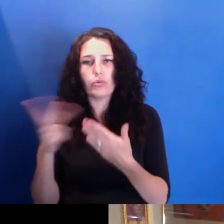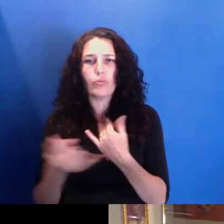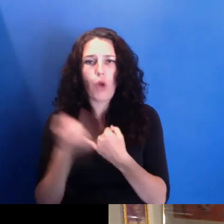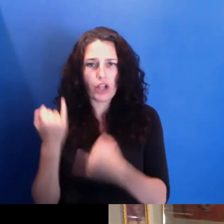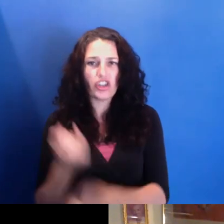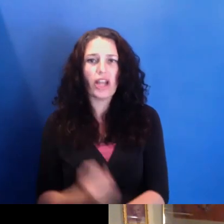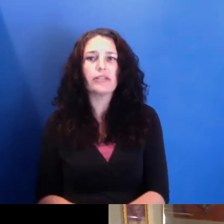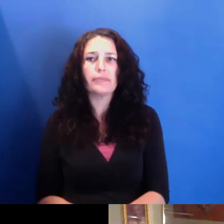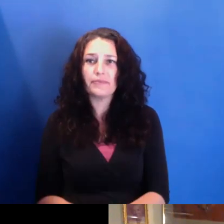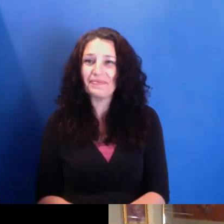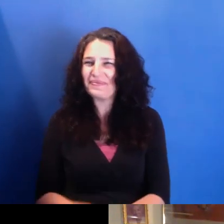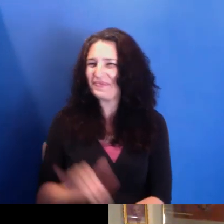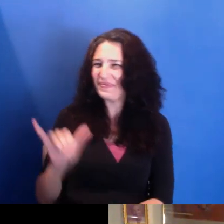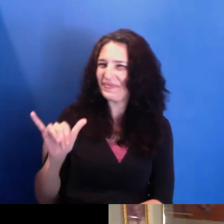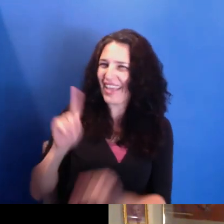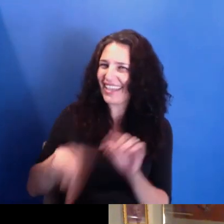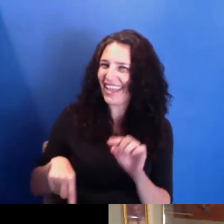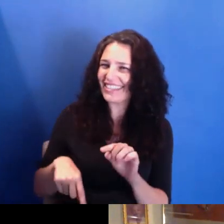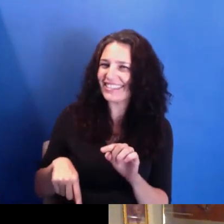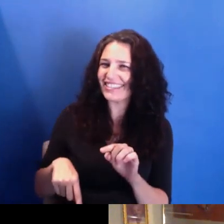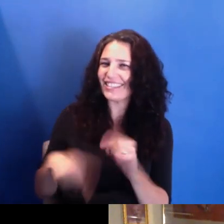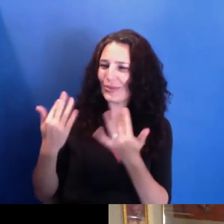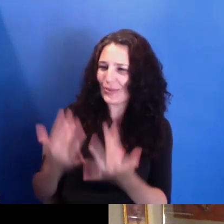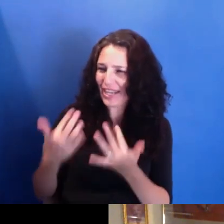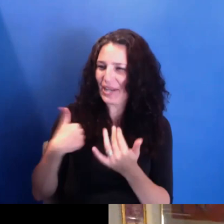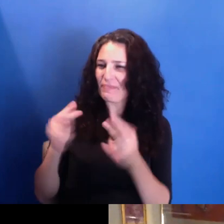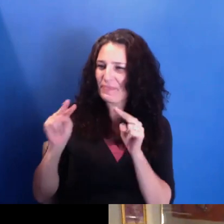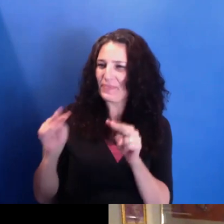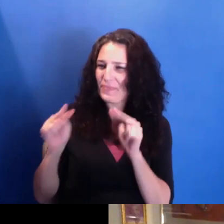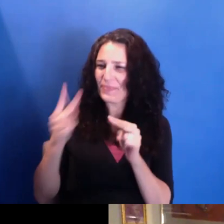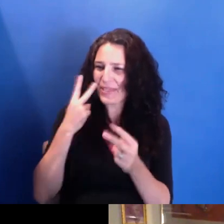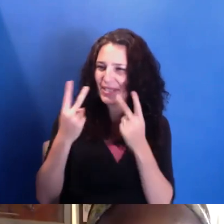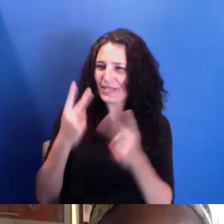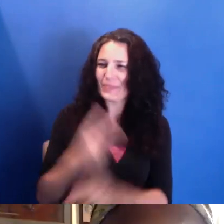I can't wait to see all of them. So I think--